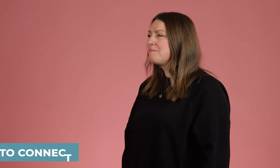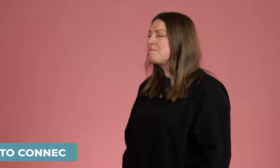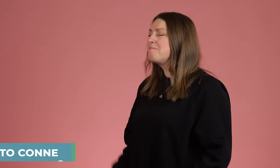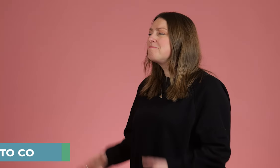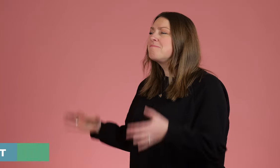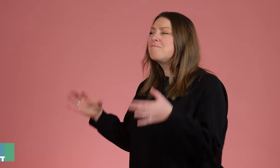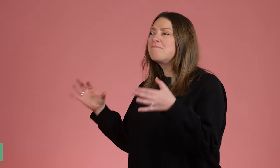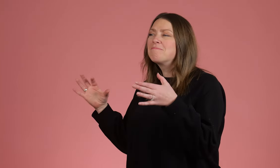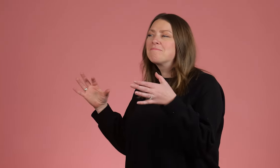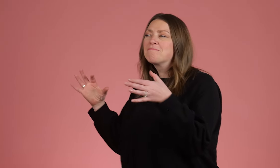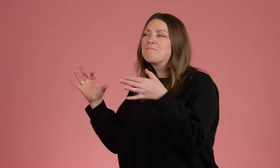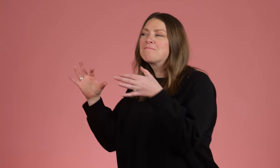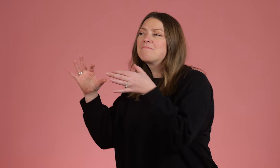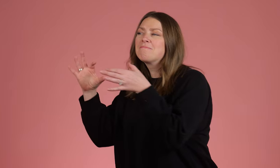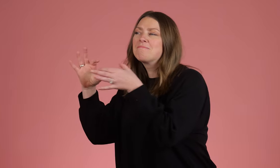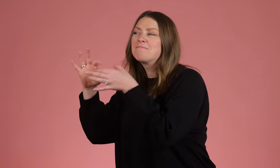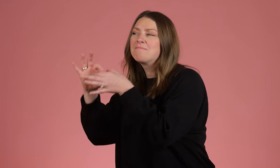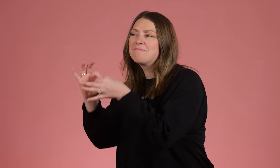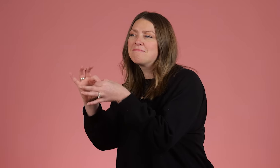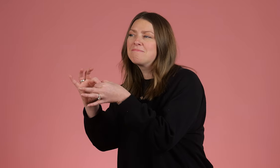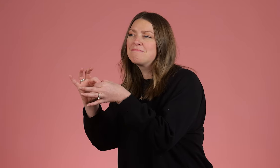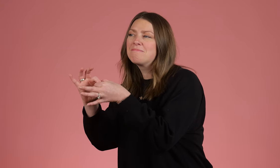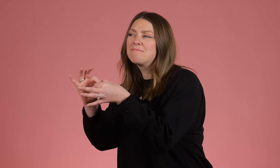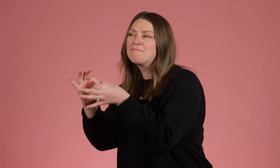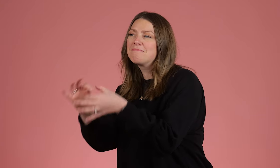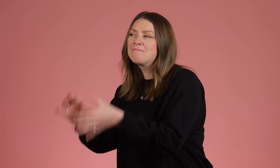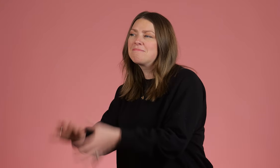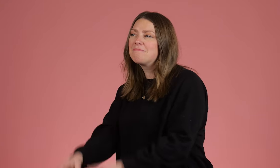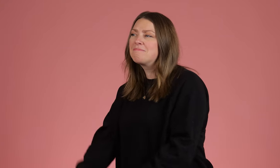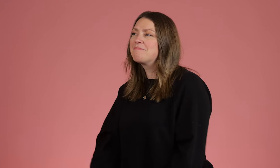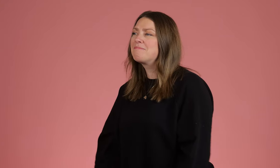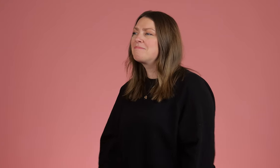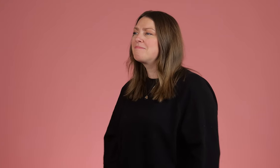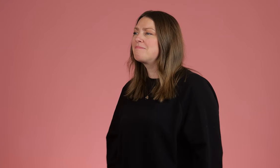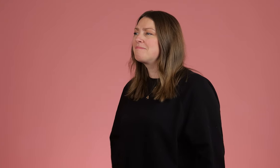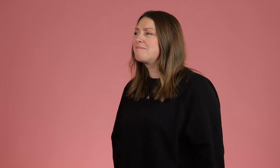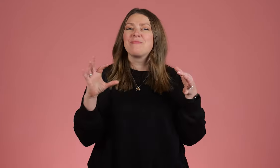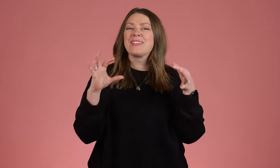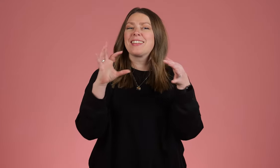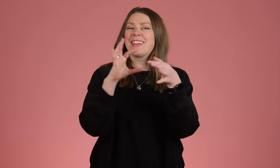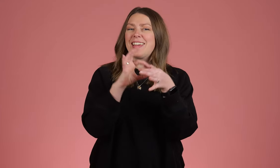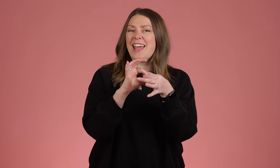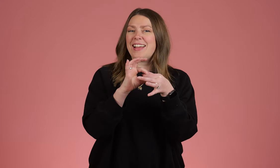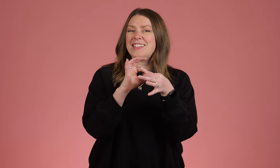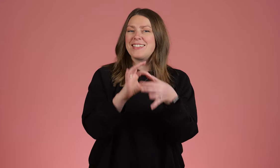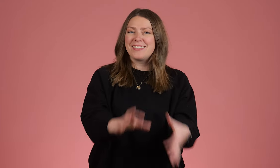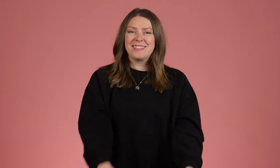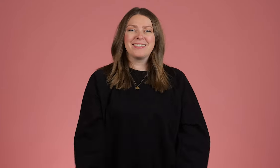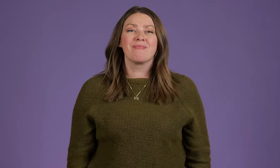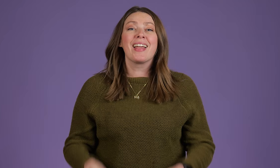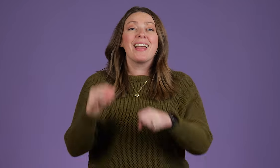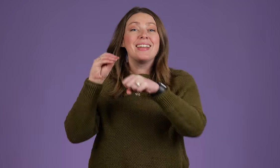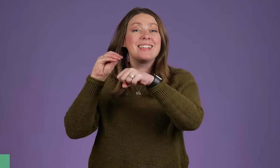Your index fingers and your thumb are connecting together. Connect